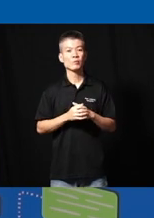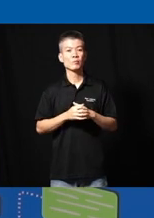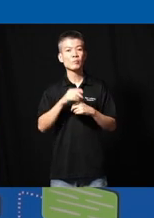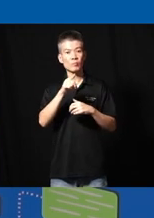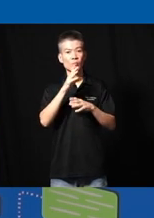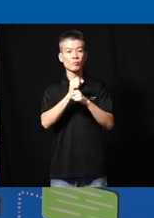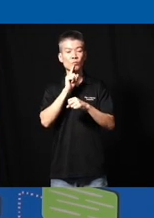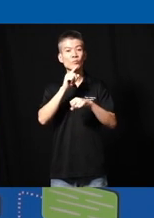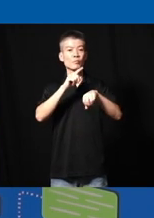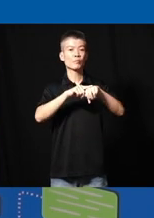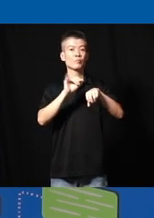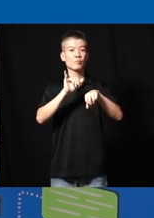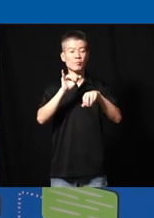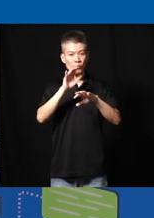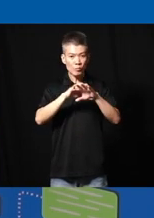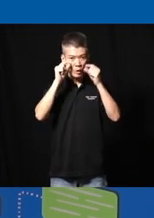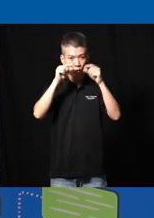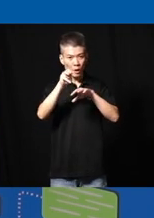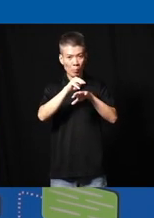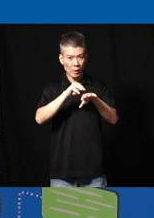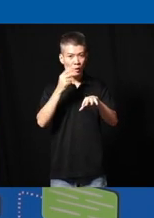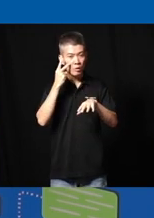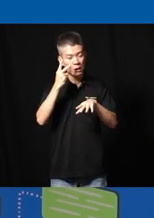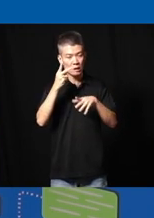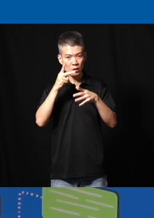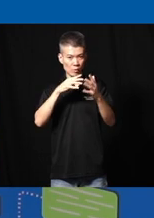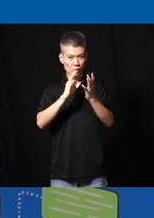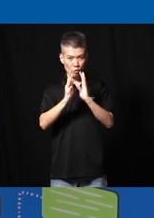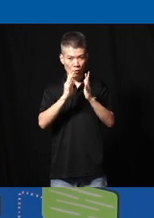real time like you do this on on Google Maps and you see the traffic in Singapore you see